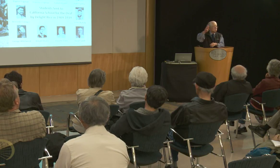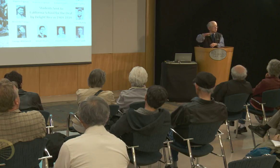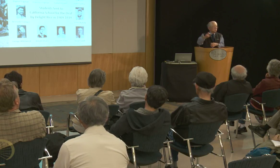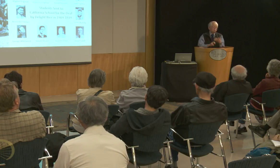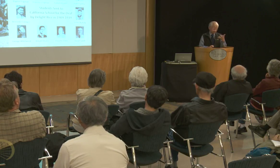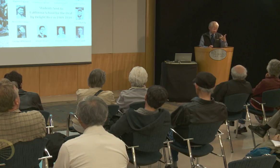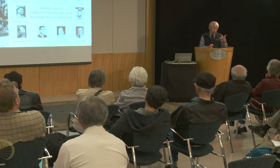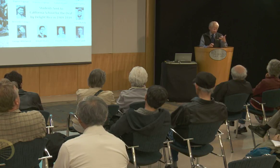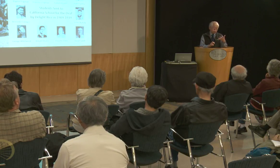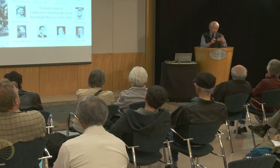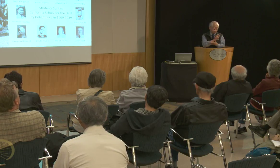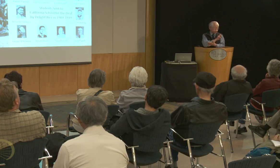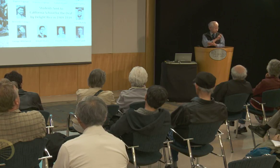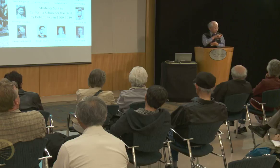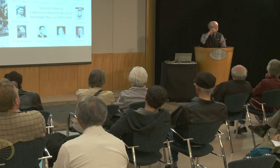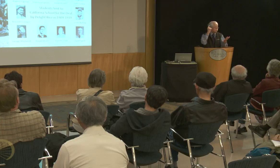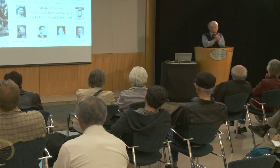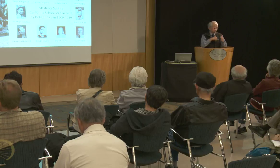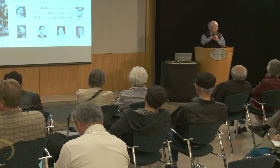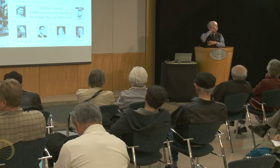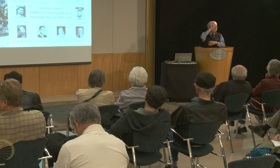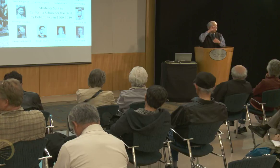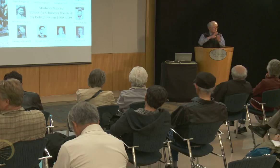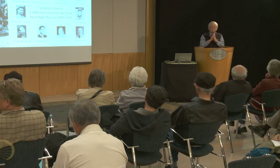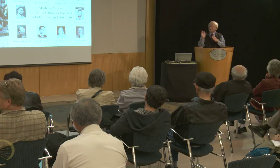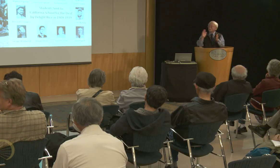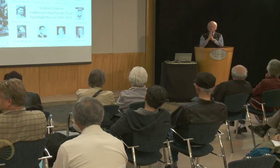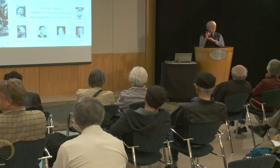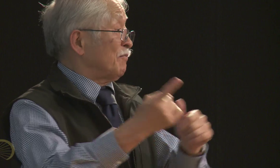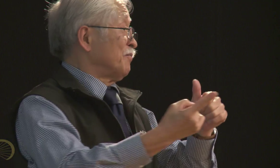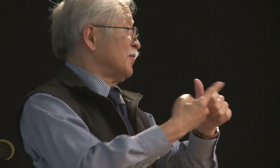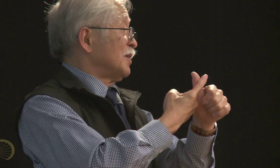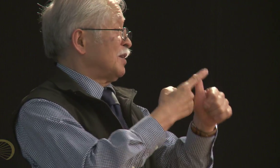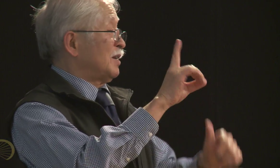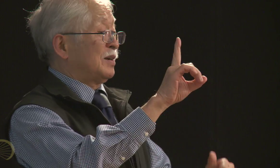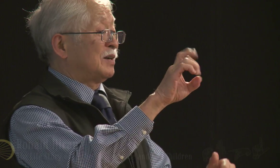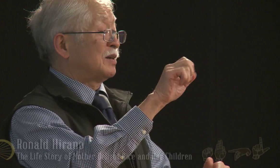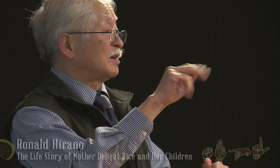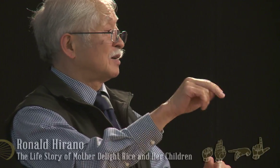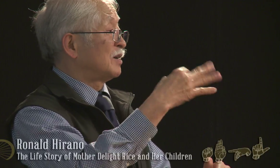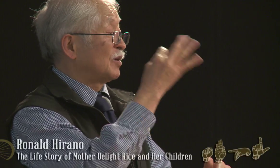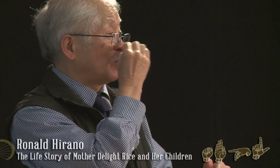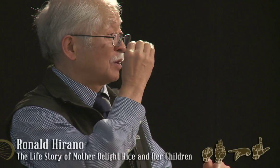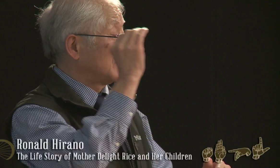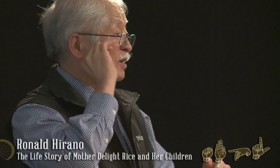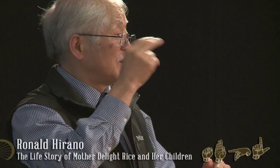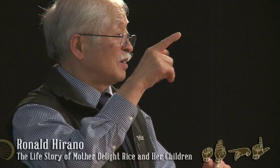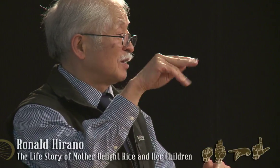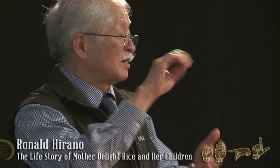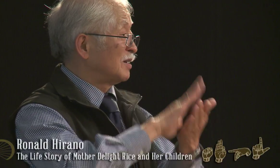they said, "Oh yes he's mentally retarded," and she could not believe that; she felt he was just deaf, and so she had him enroll